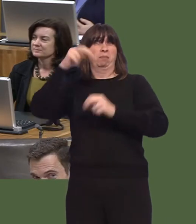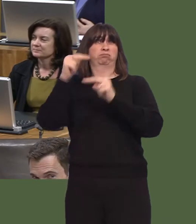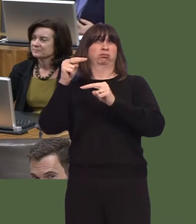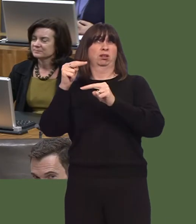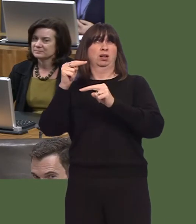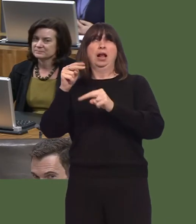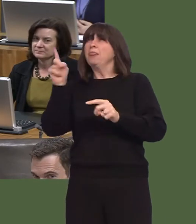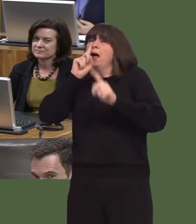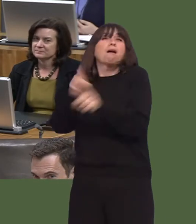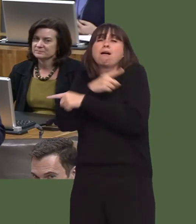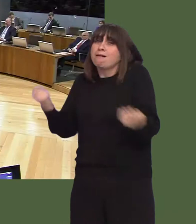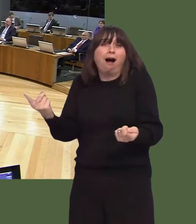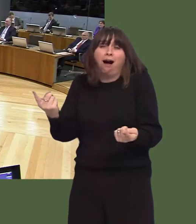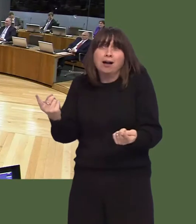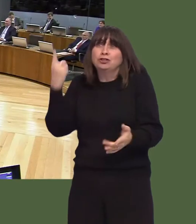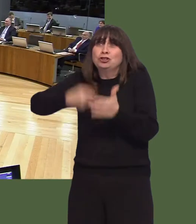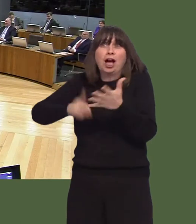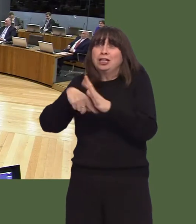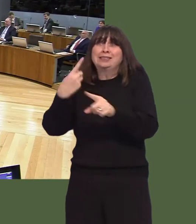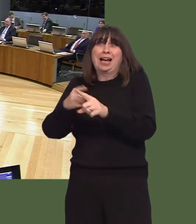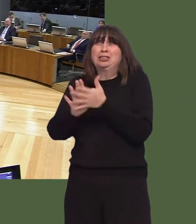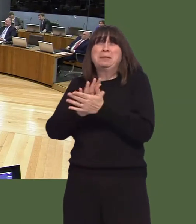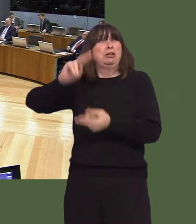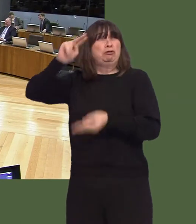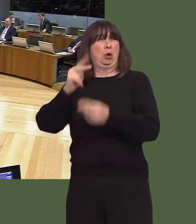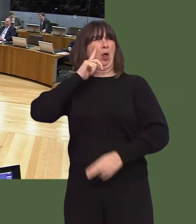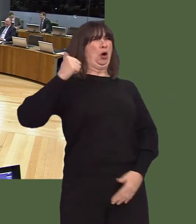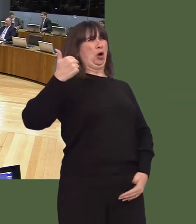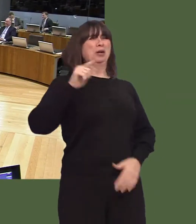So, yes, as far as the public are concerned, of course it's a reduction in the tolls, but